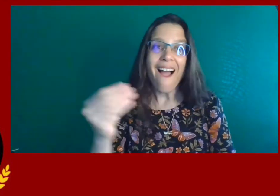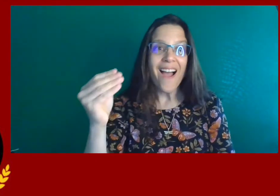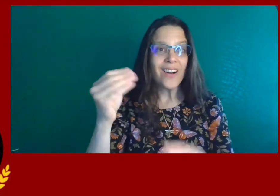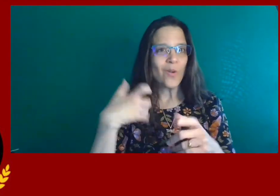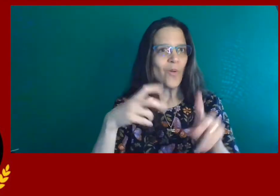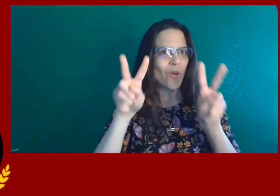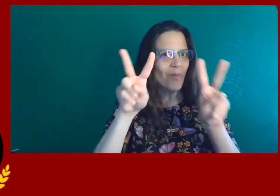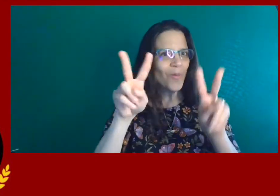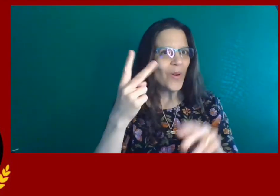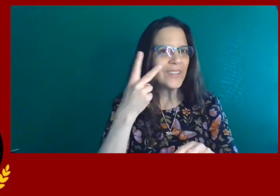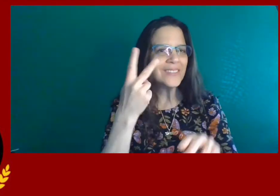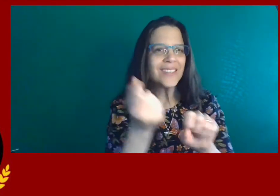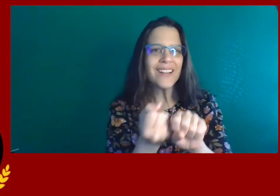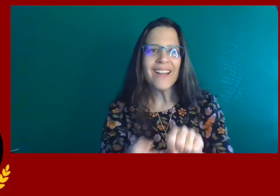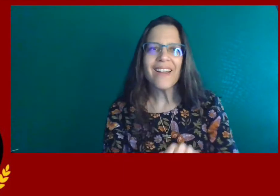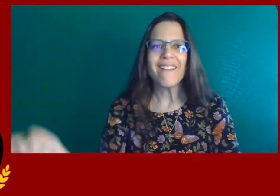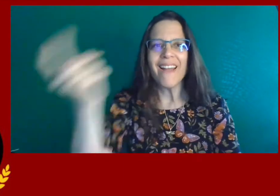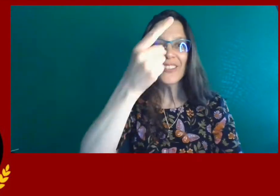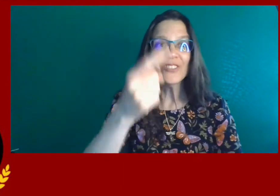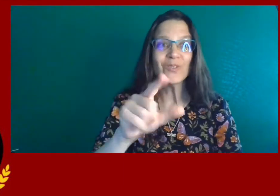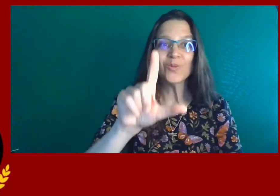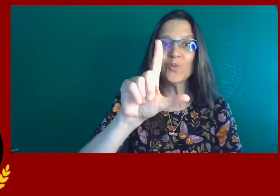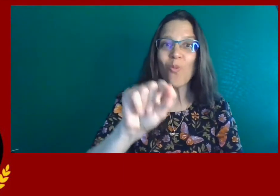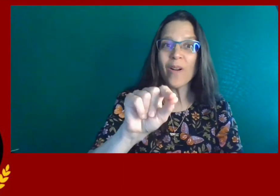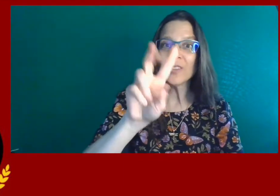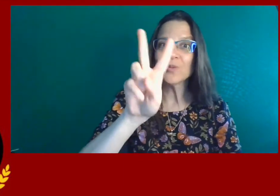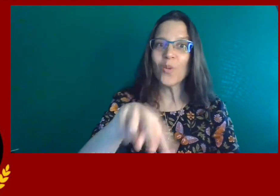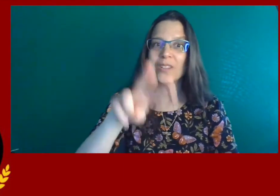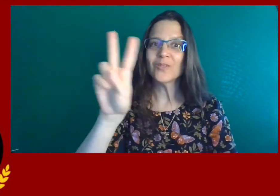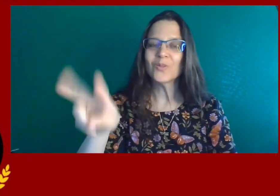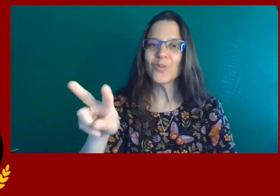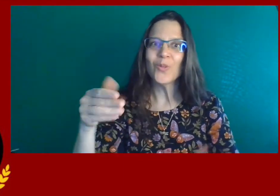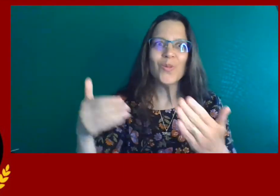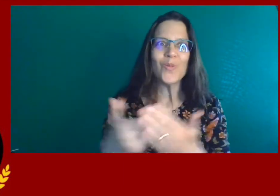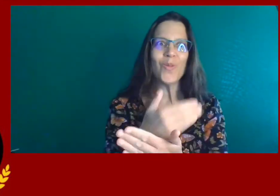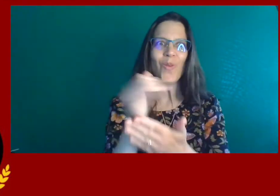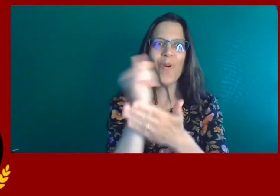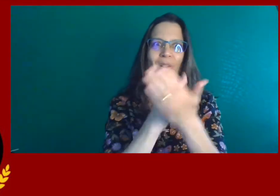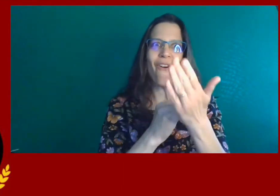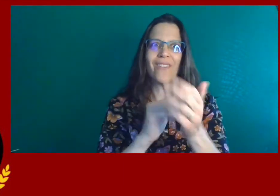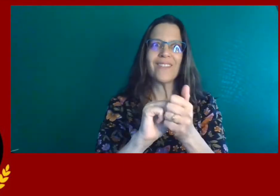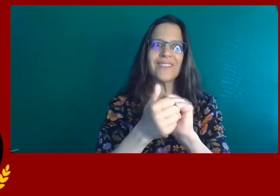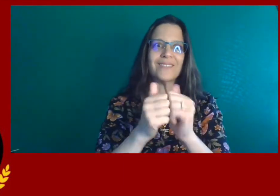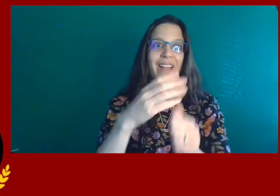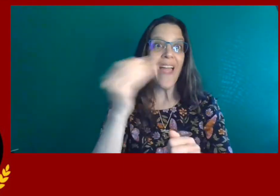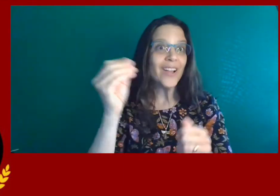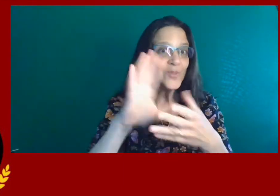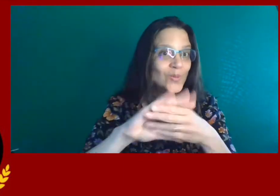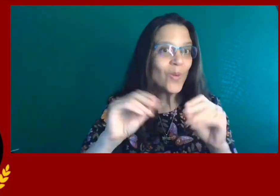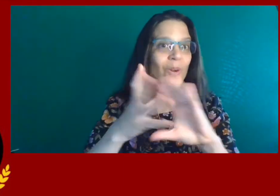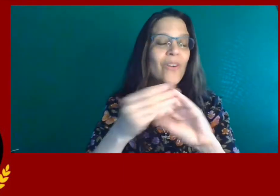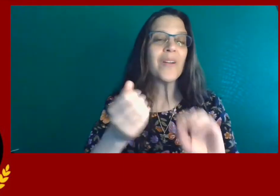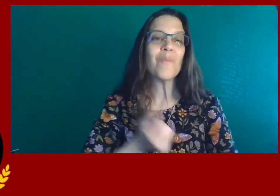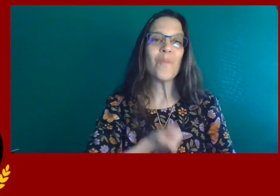Good luck and we look forward to seeing you next year in 2022 for the new art competition